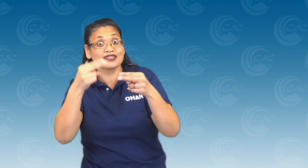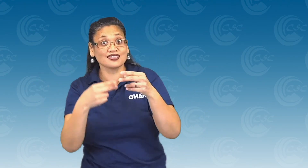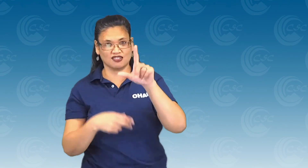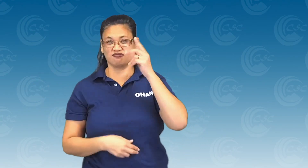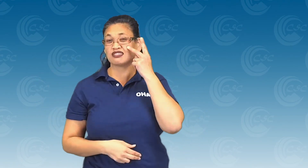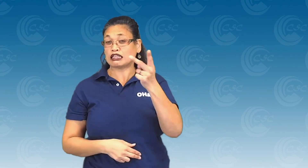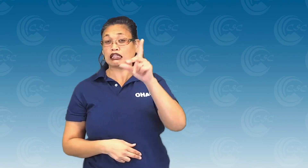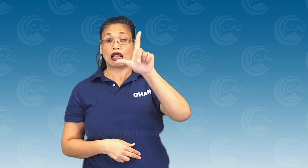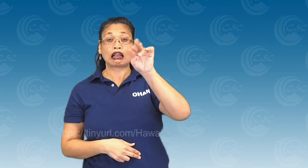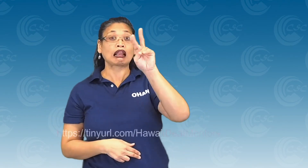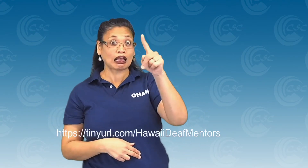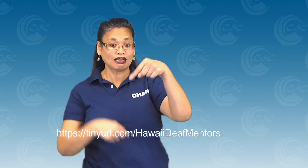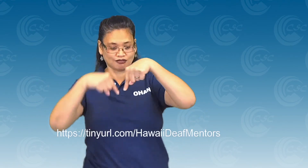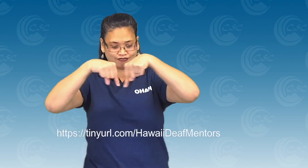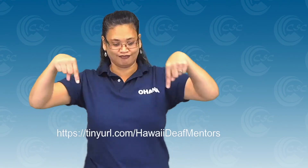To nominate someone, please visit the link: